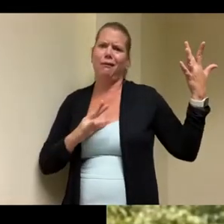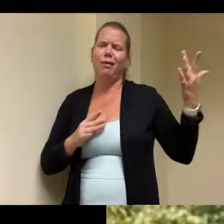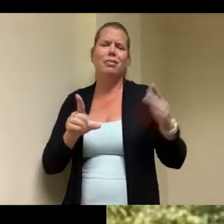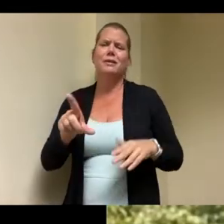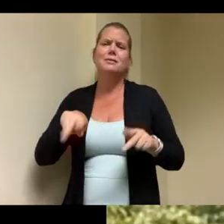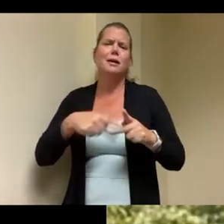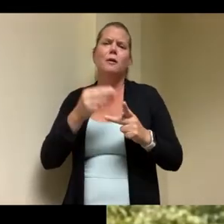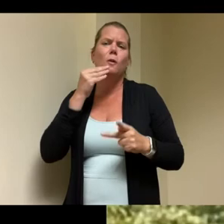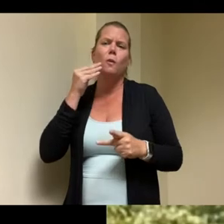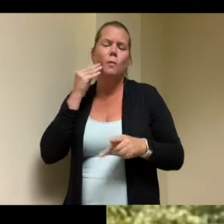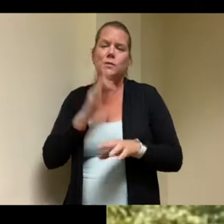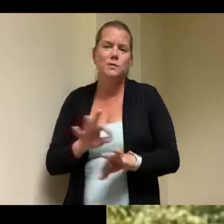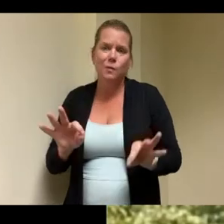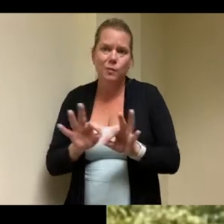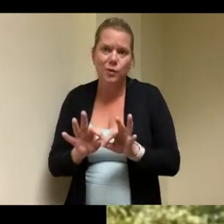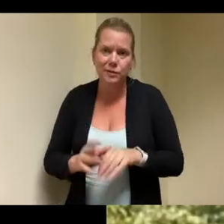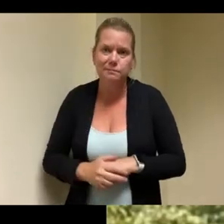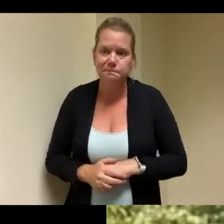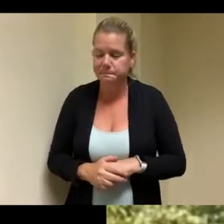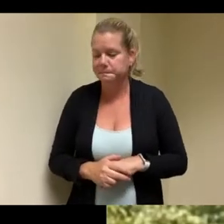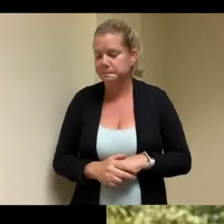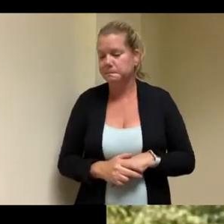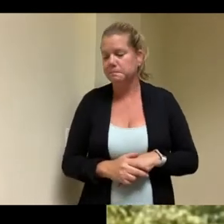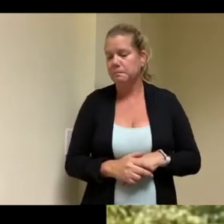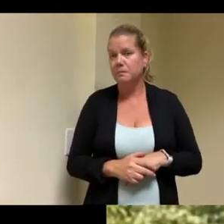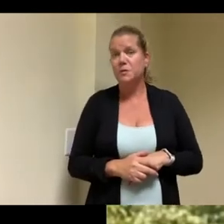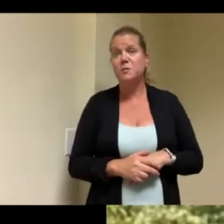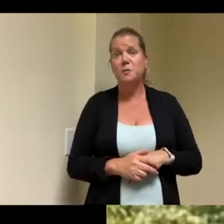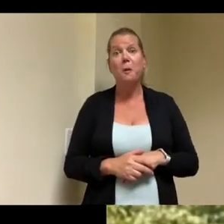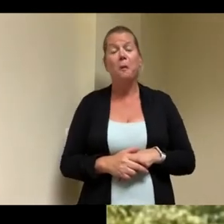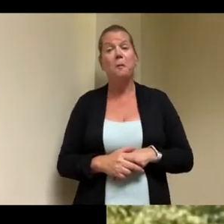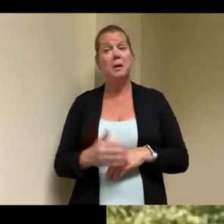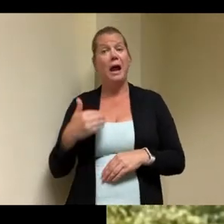to have an option like this and um to see the difference on